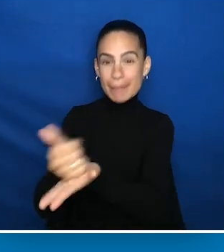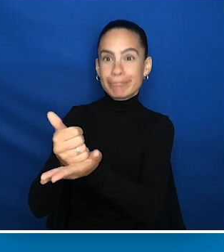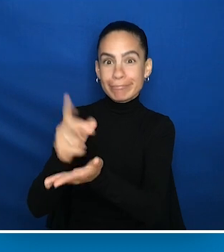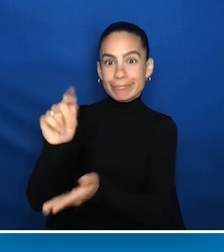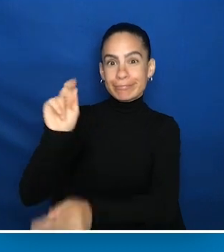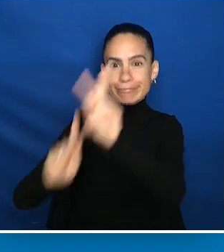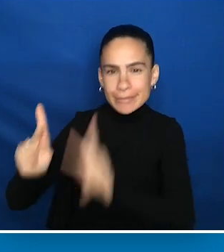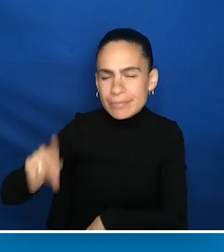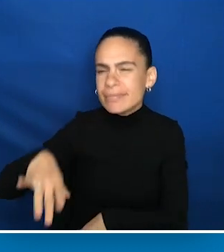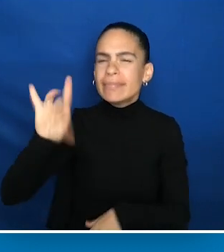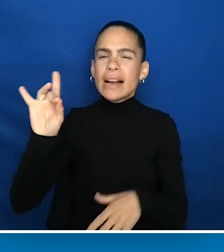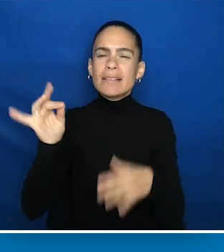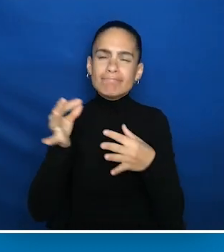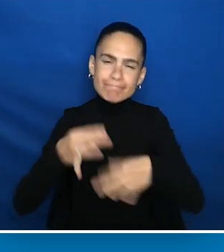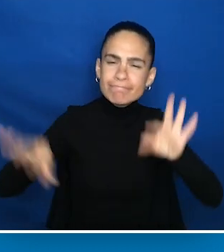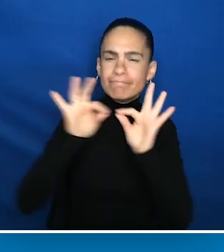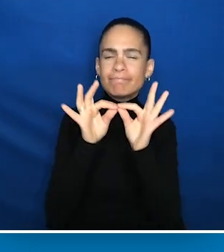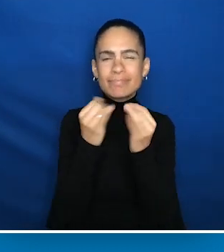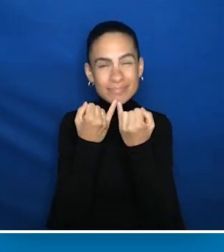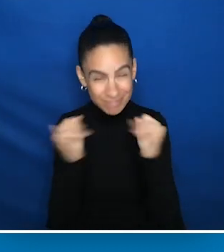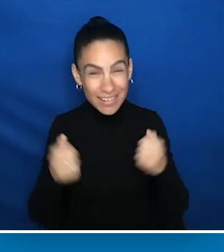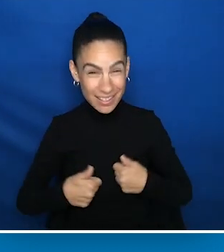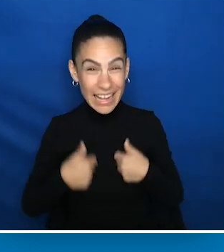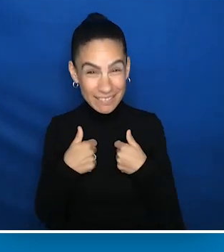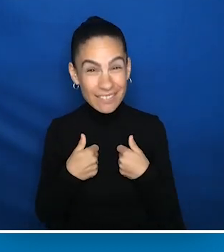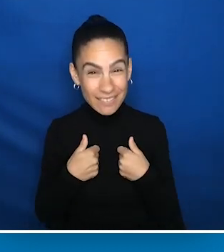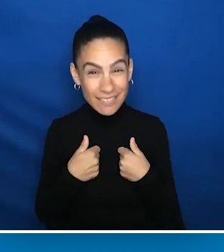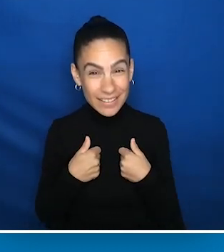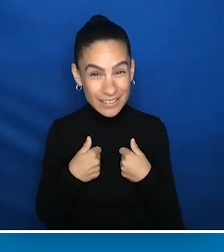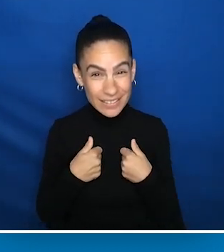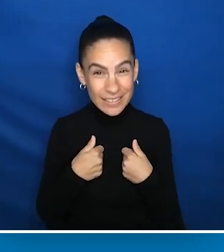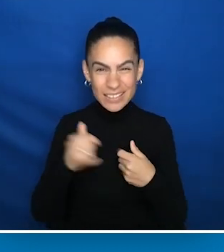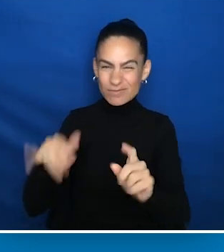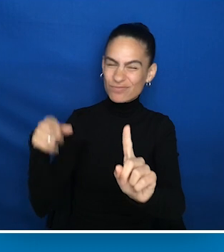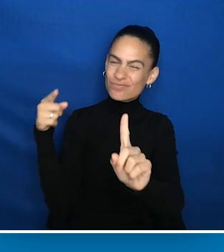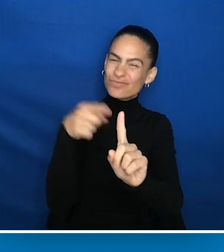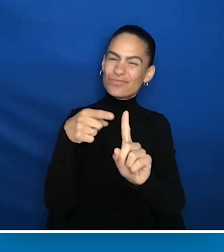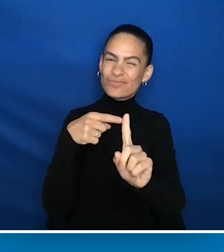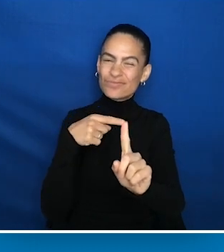people with disabilities to find a more meaningful, independent life. And this brings me back to Interact. Okay.